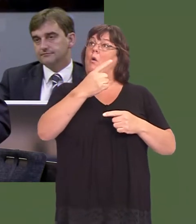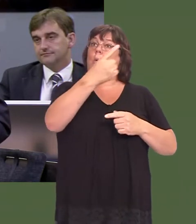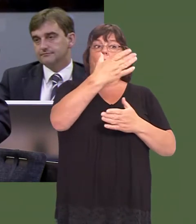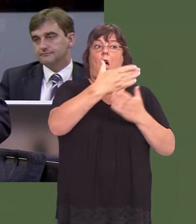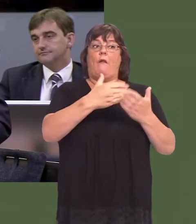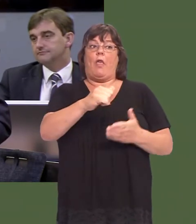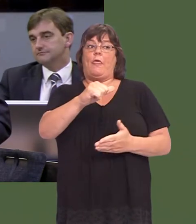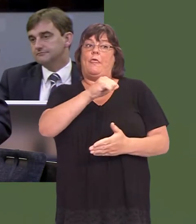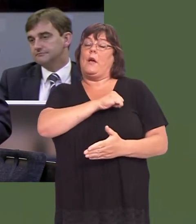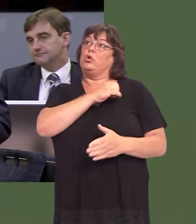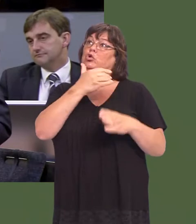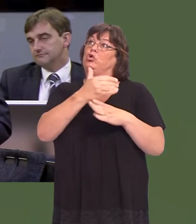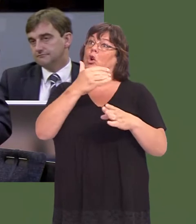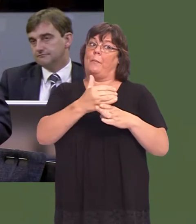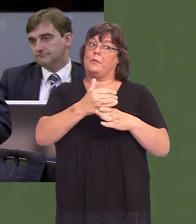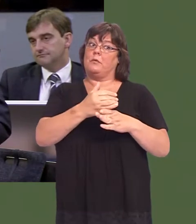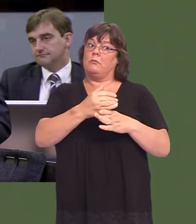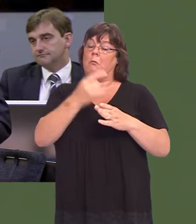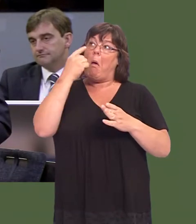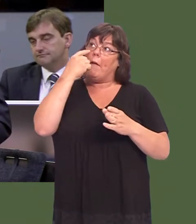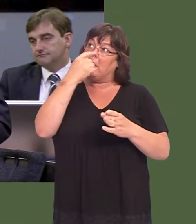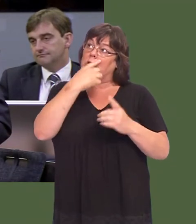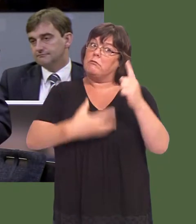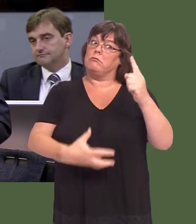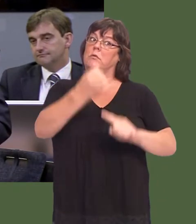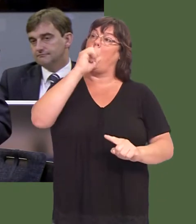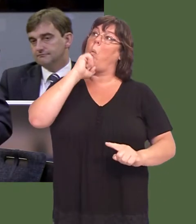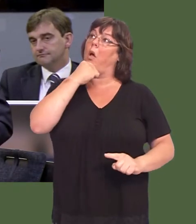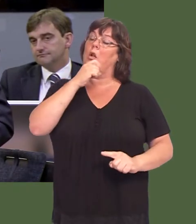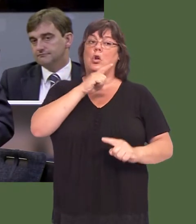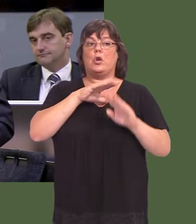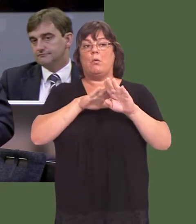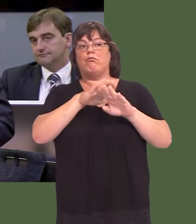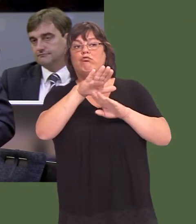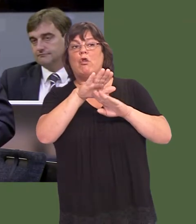1,500 jobs figure will be reachedóso that in two, three or four yearsí time, weíre